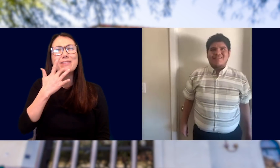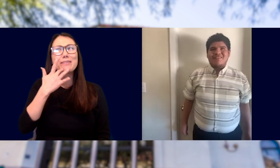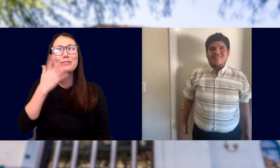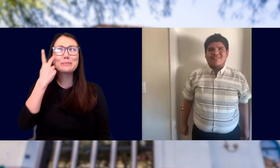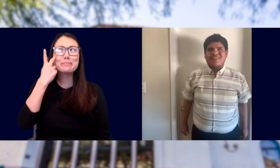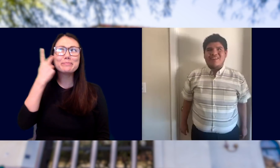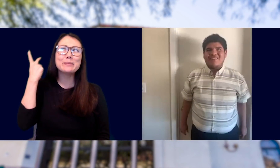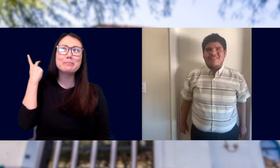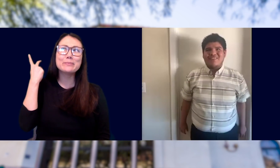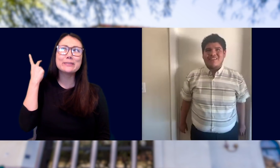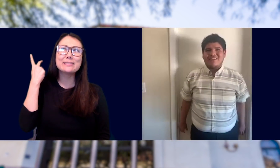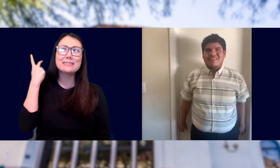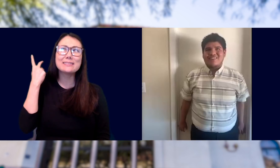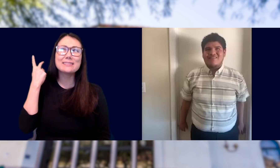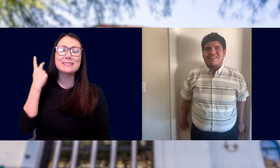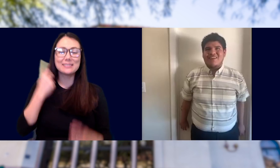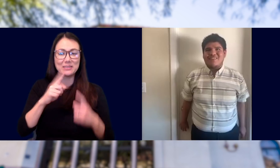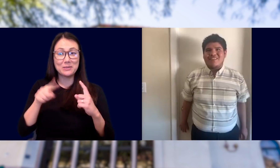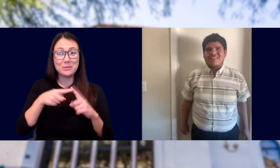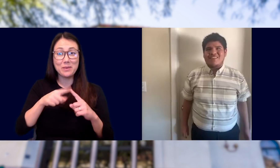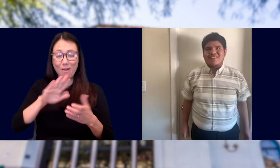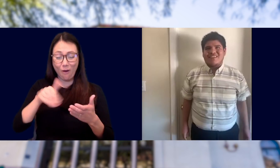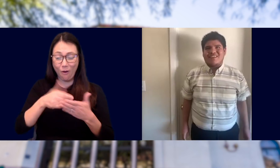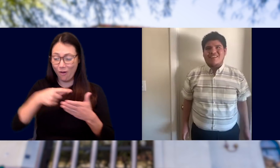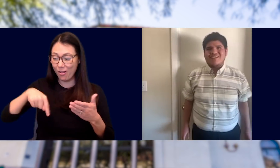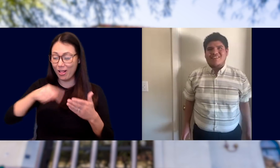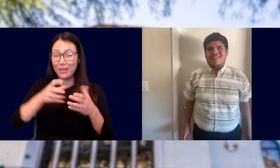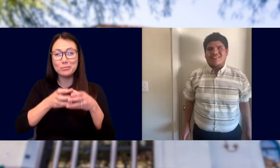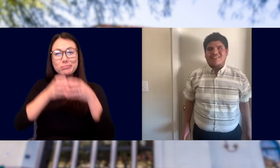WOULD BE WHEN WE ALL WENT TO THE